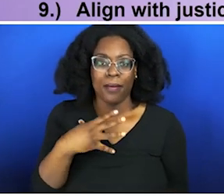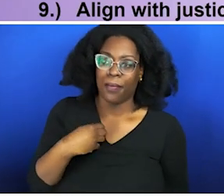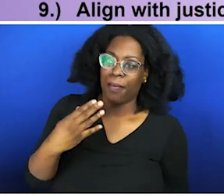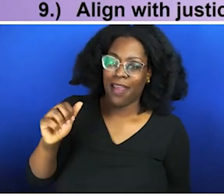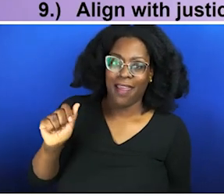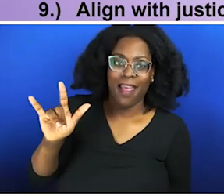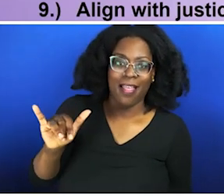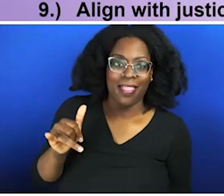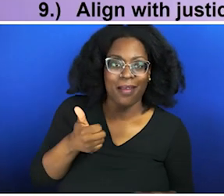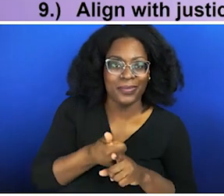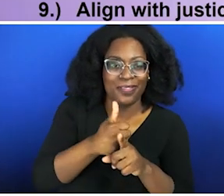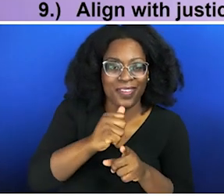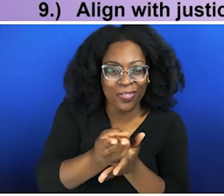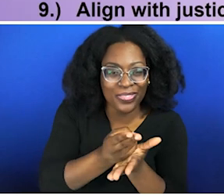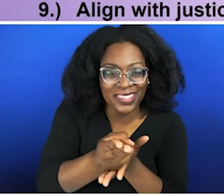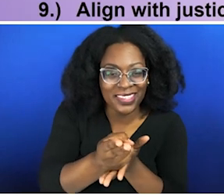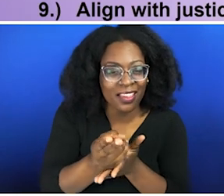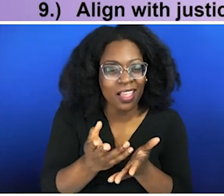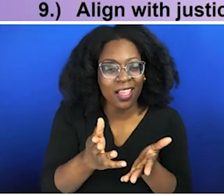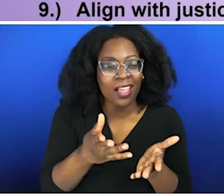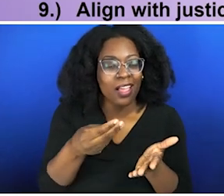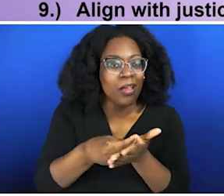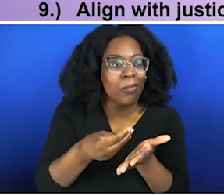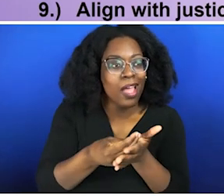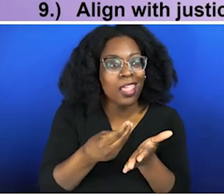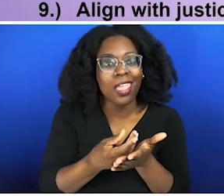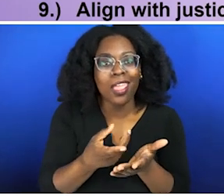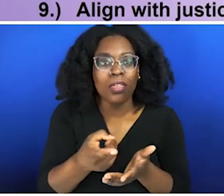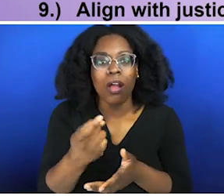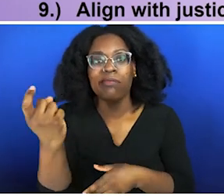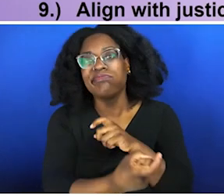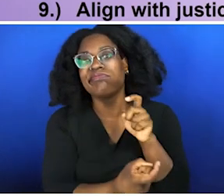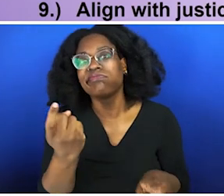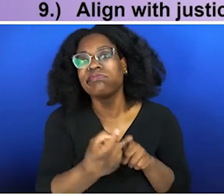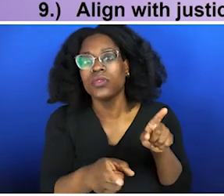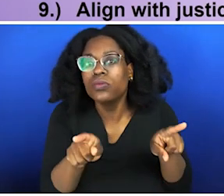that. How do you support authentic actions for change, not giving money to the same organizations